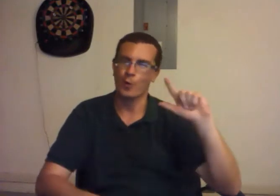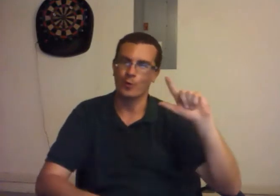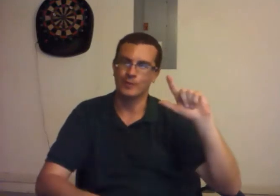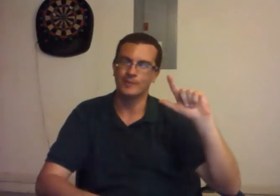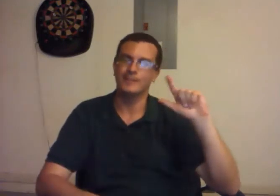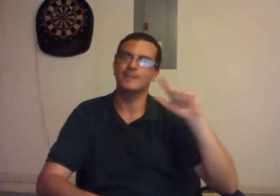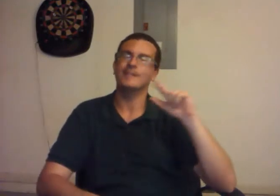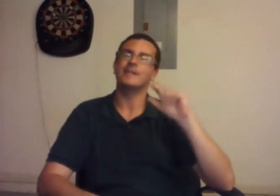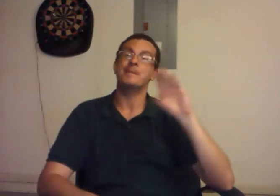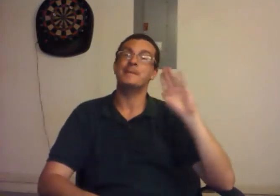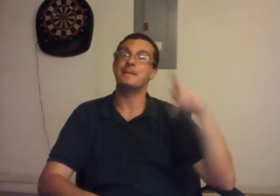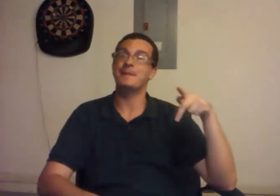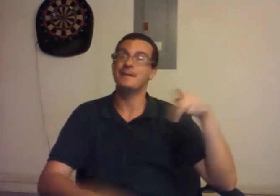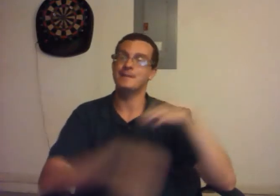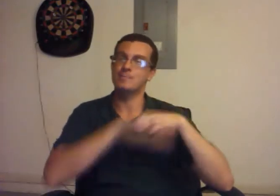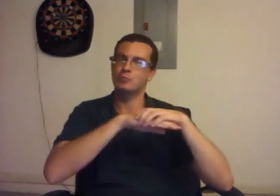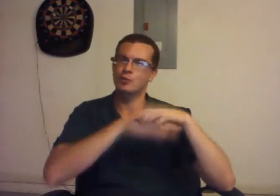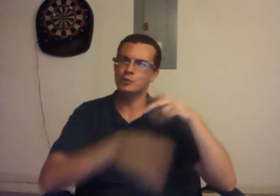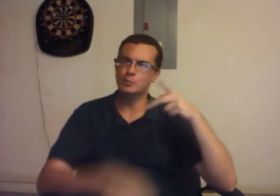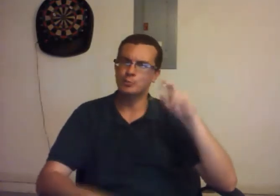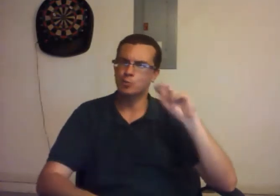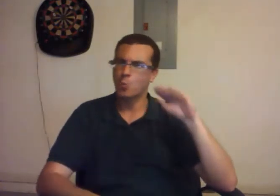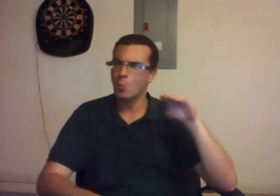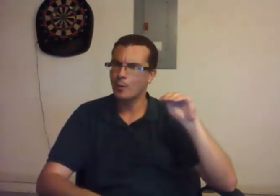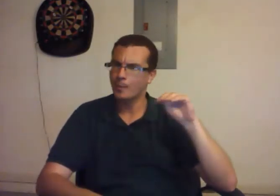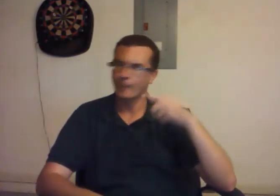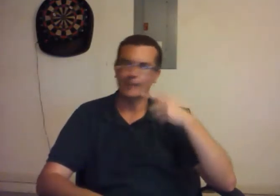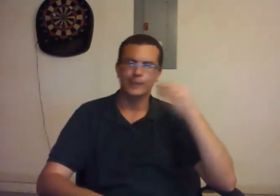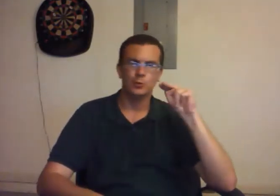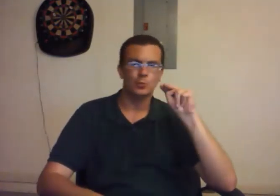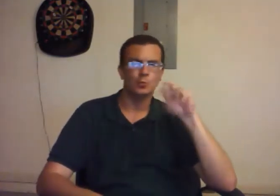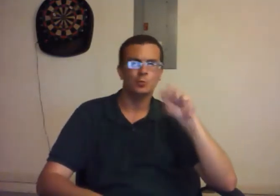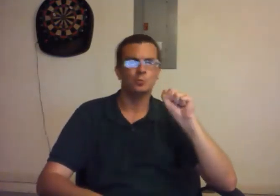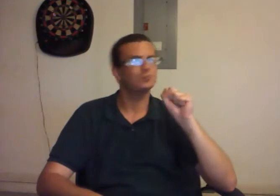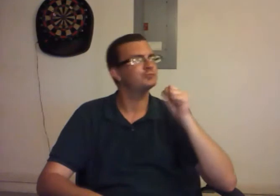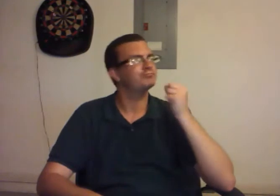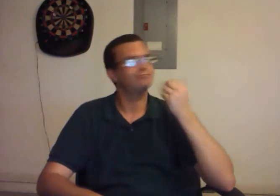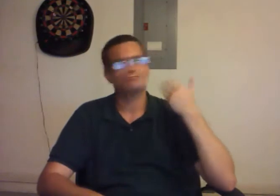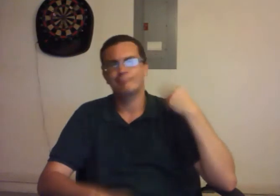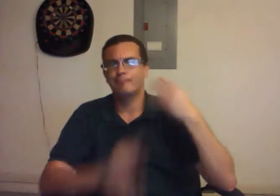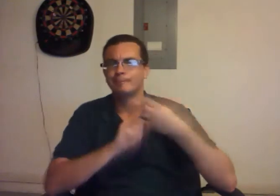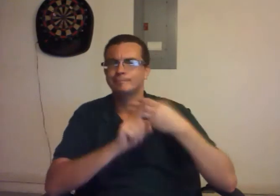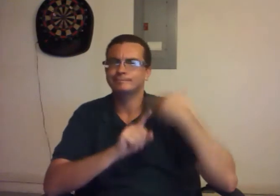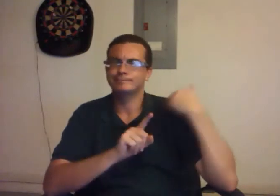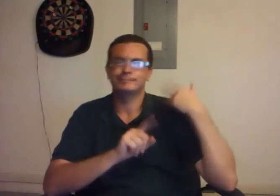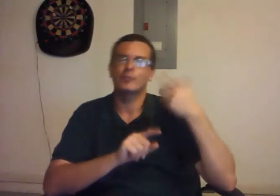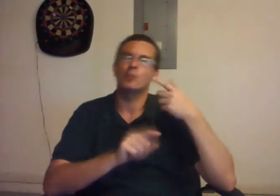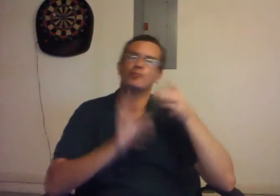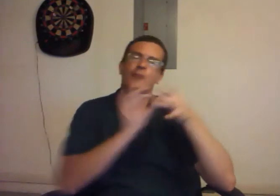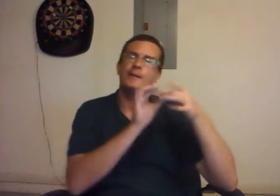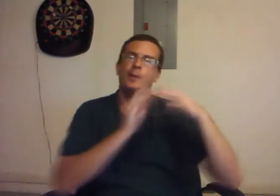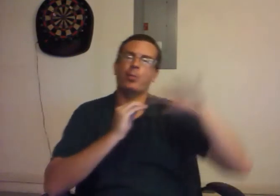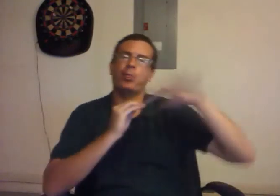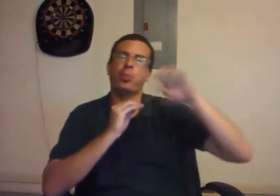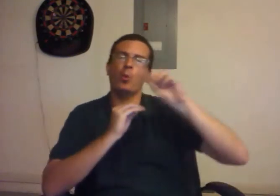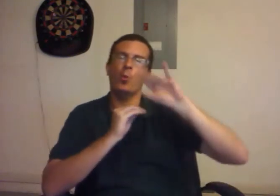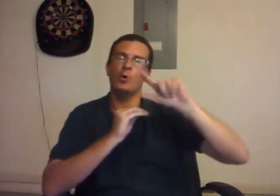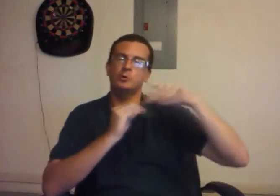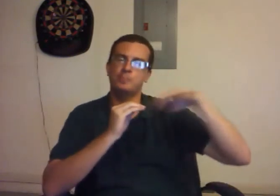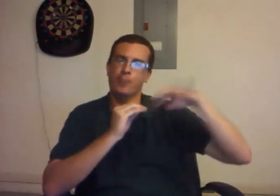B.P., British Petroleum, they were in the news several months ago for the oil spil....